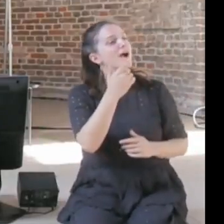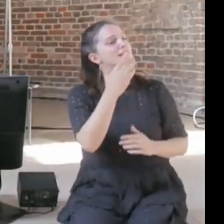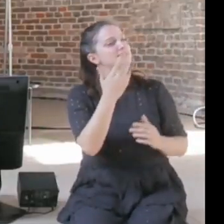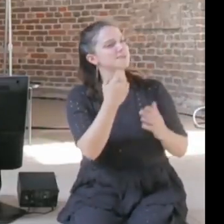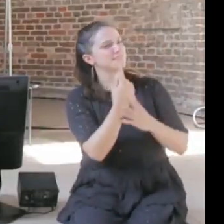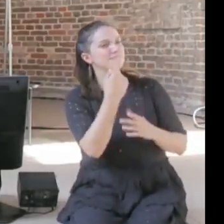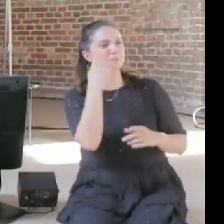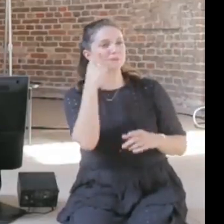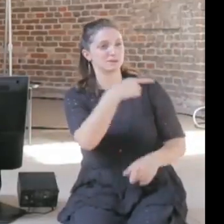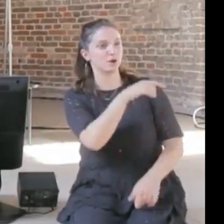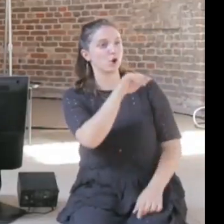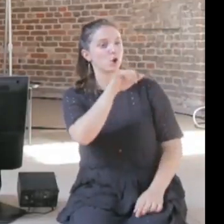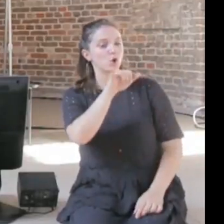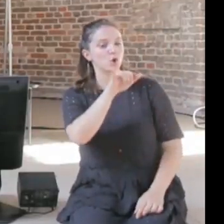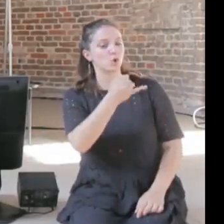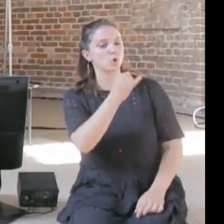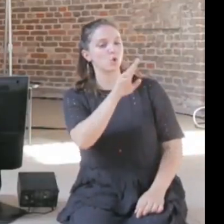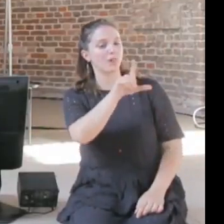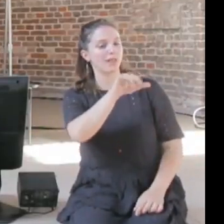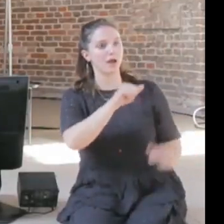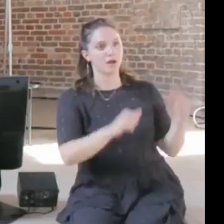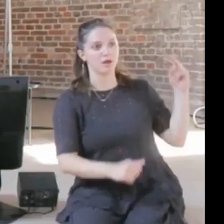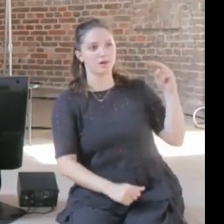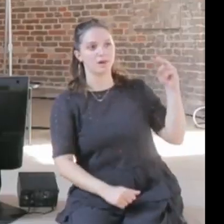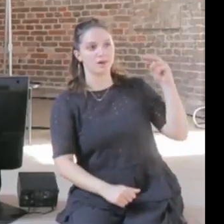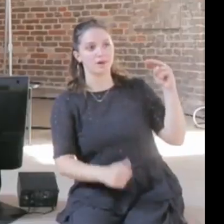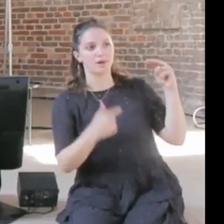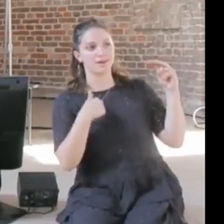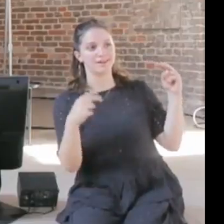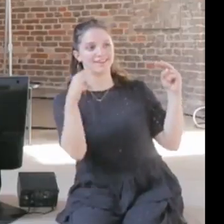looking at me, I'm looking at Julia, you shouldn't be allowed to make laws if--